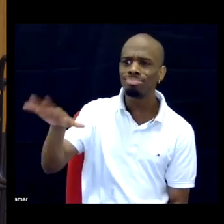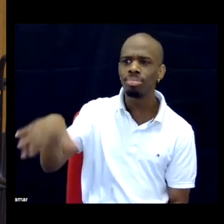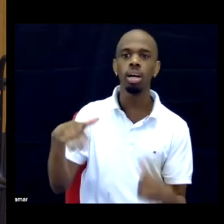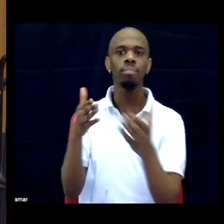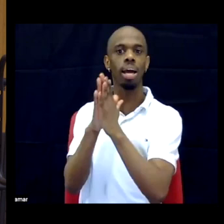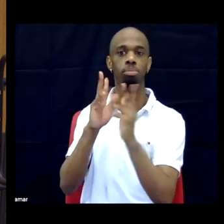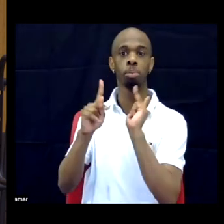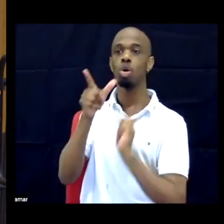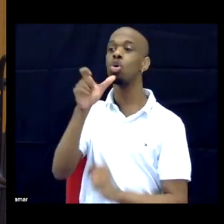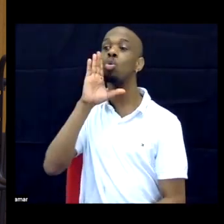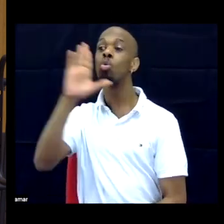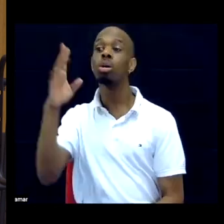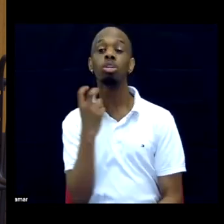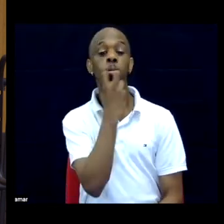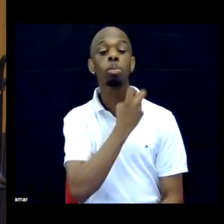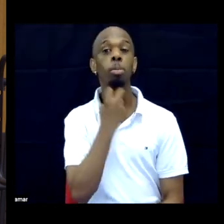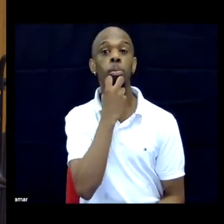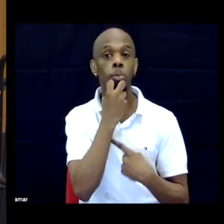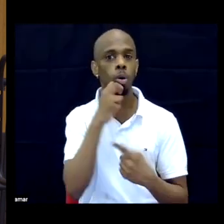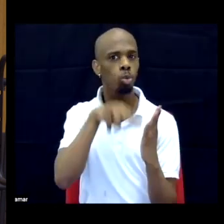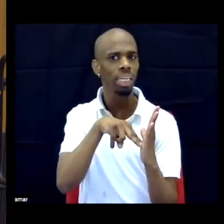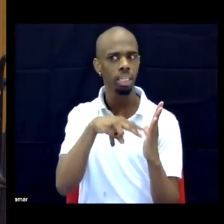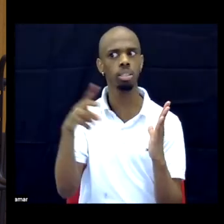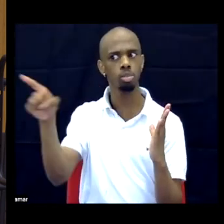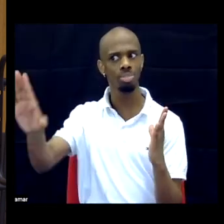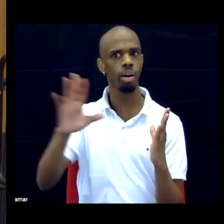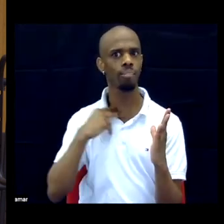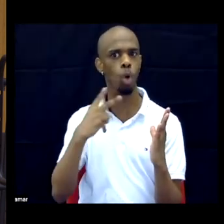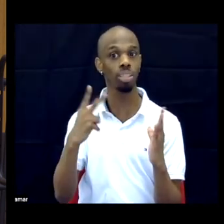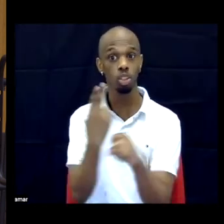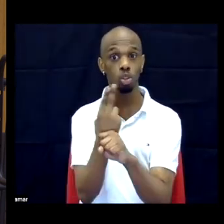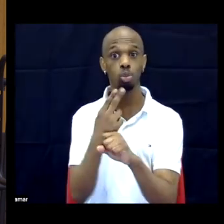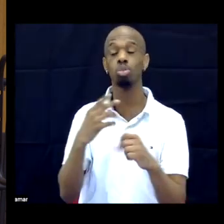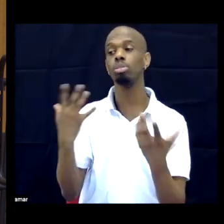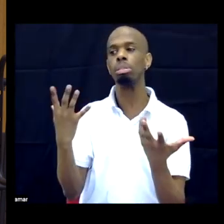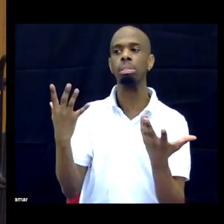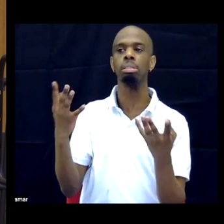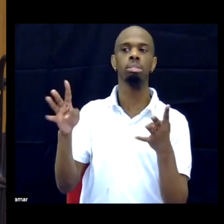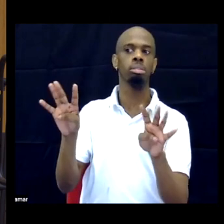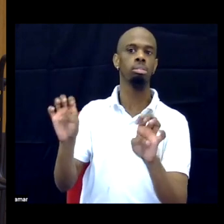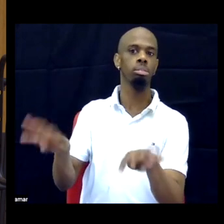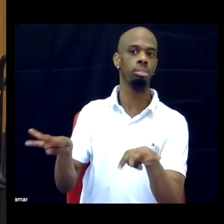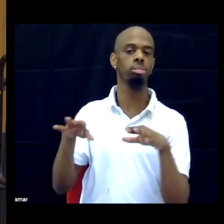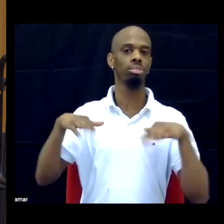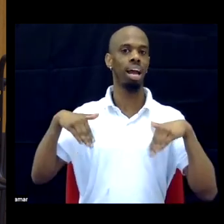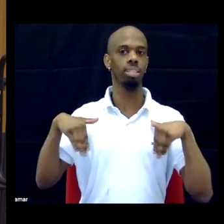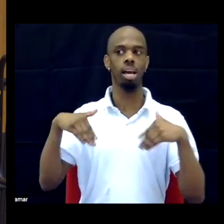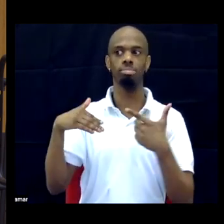voicing of it, but we have not heard back. So if anyone has connections with Audible, please let me know, because we're trying to